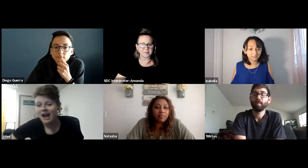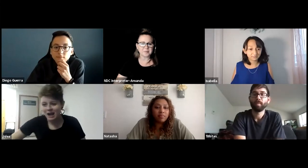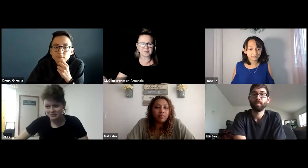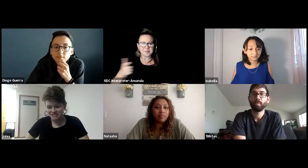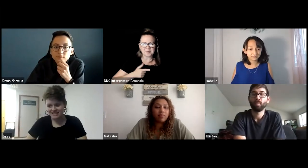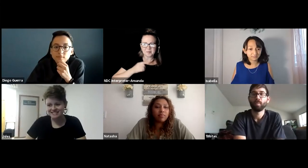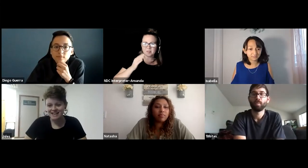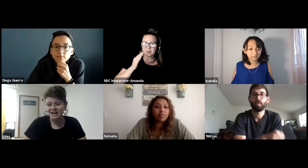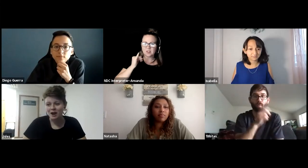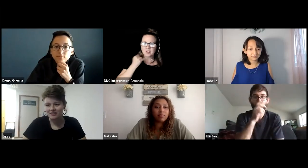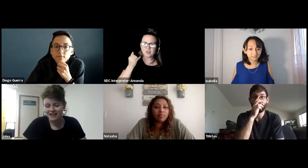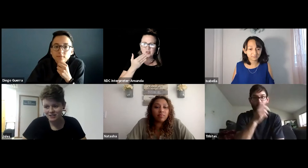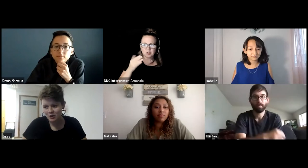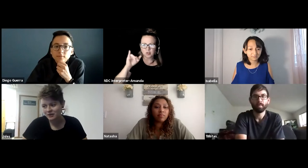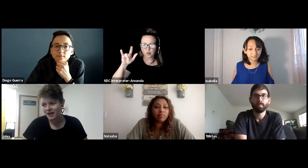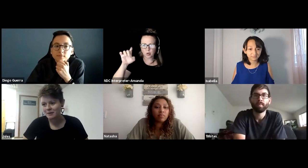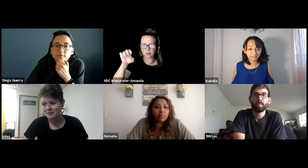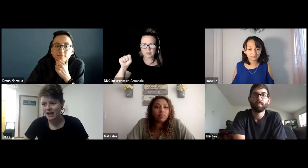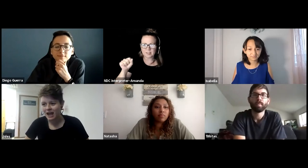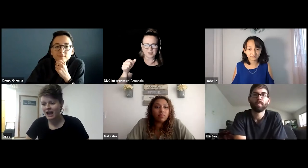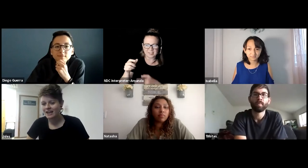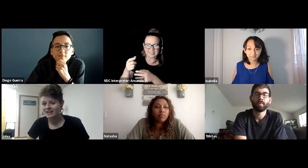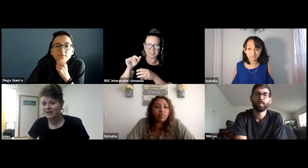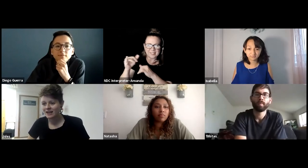I was just gonna say on that note,